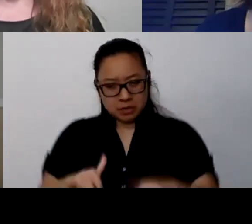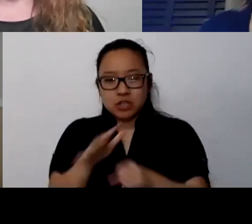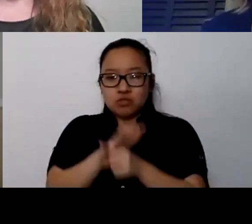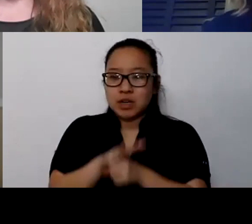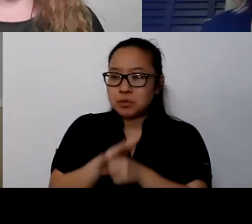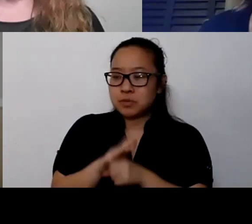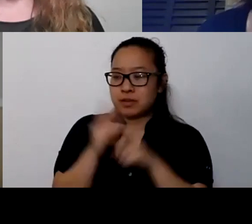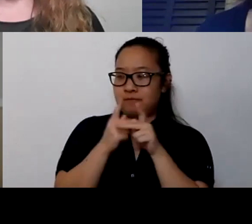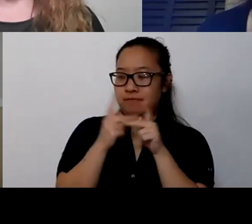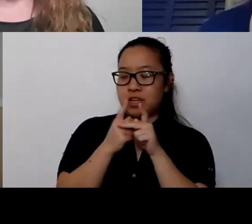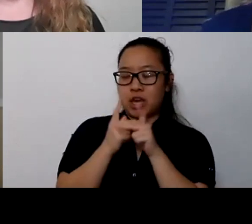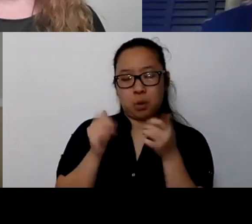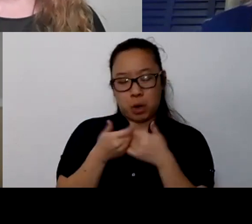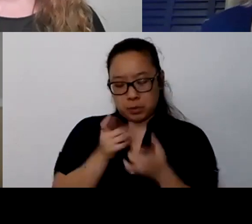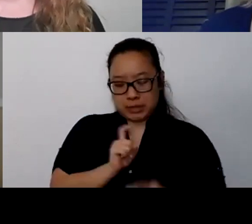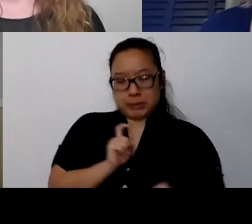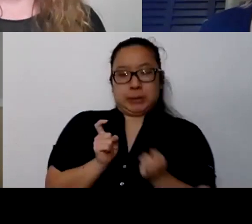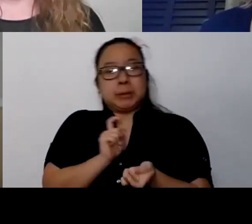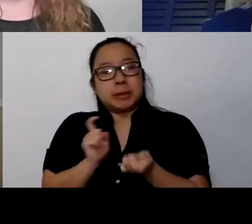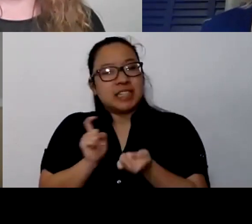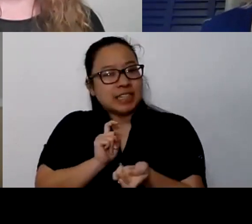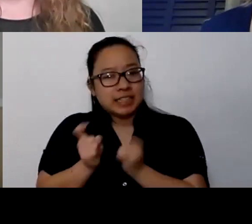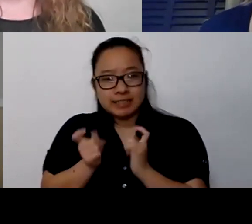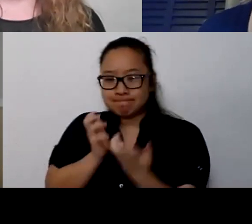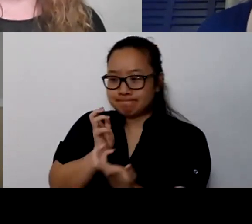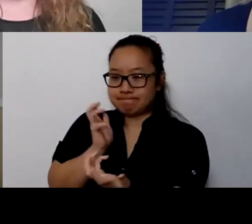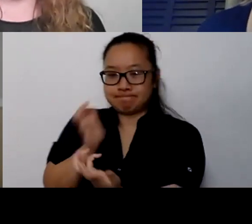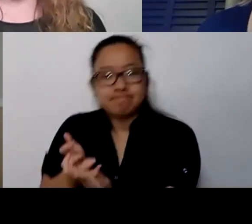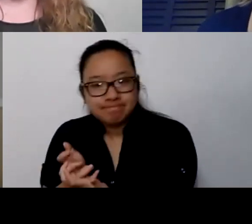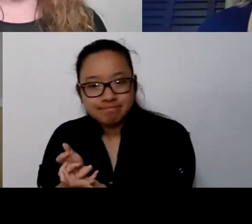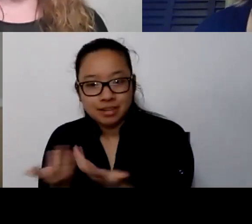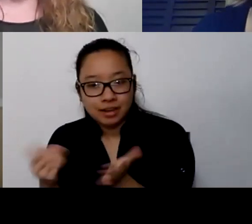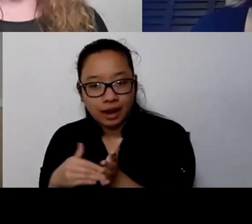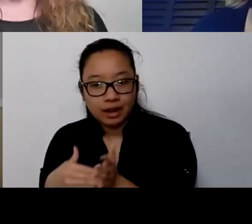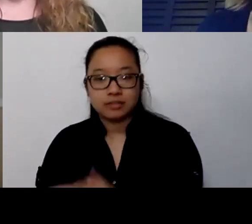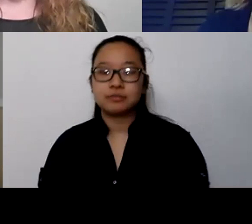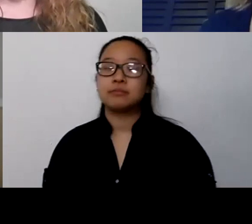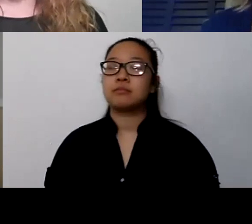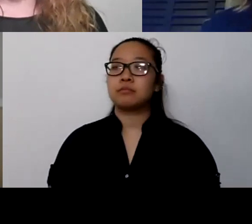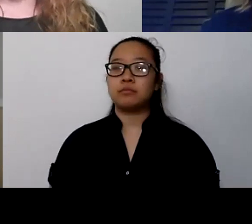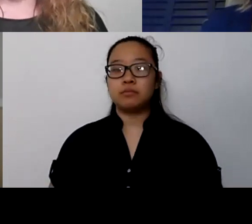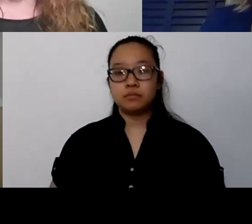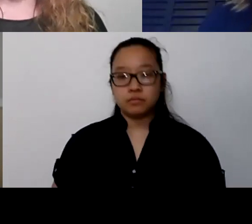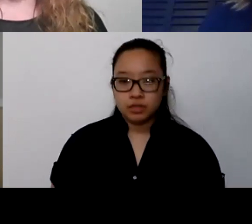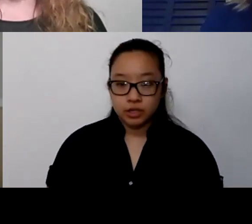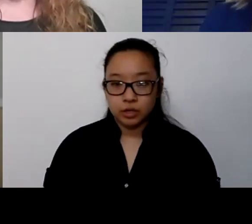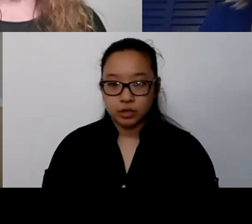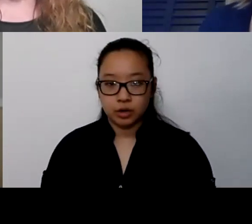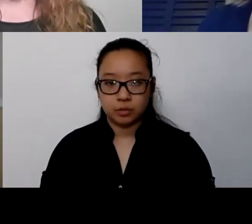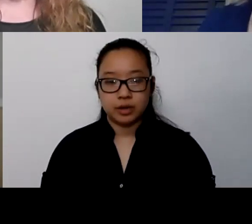And so we really started talking on my team about, you know, what do you... What do we need?